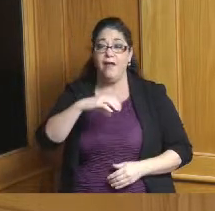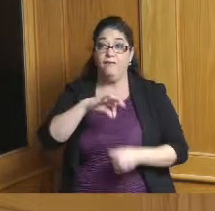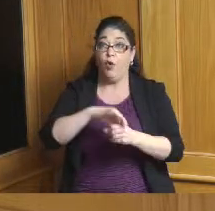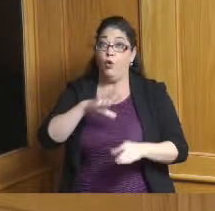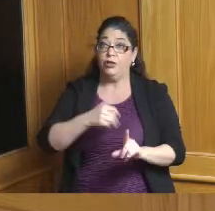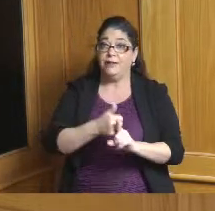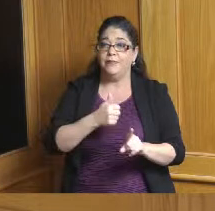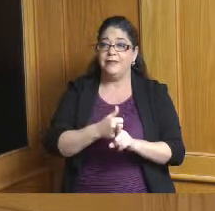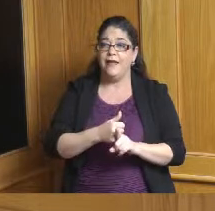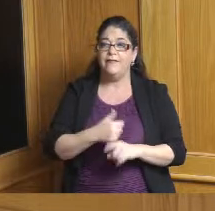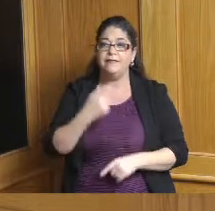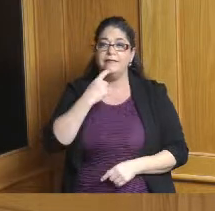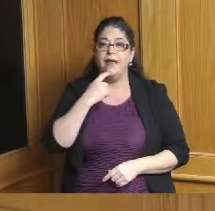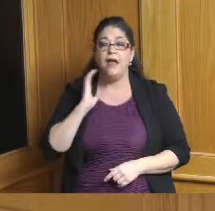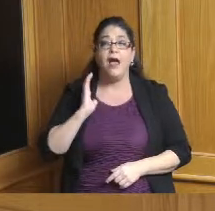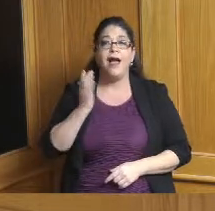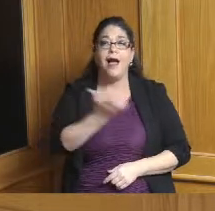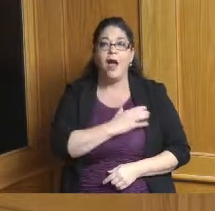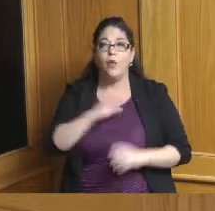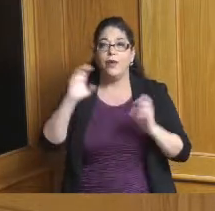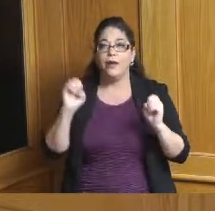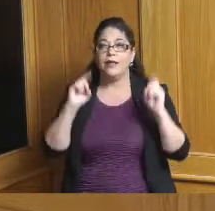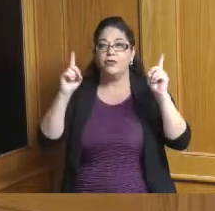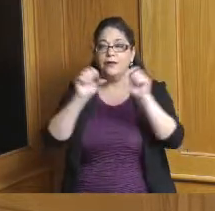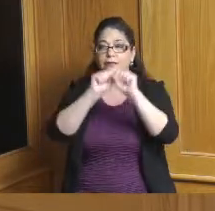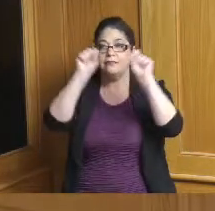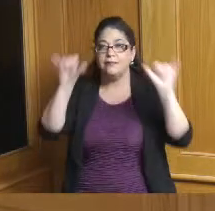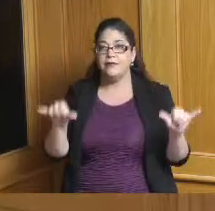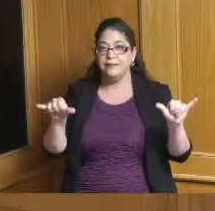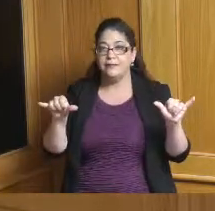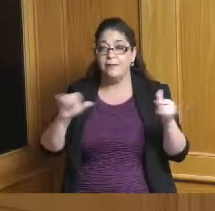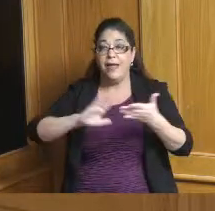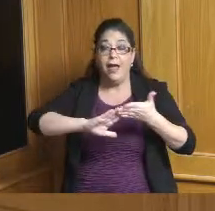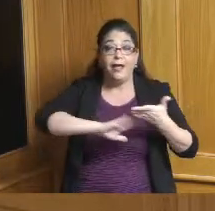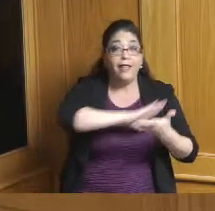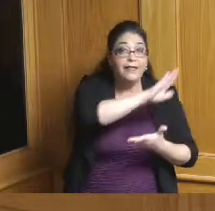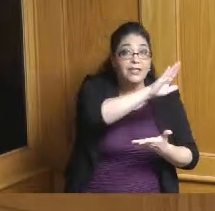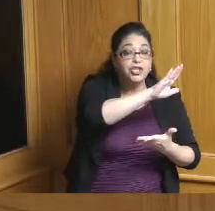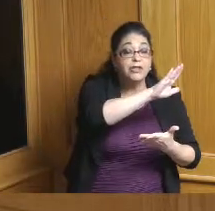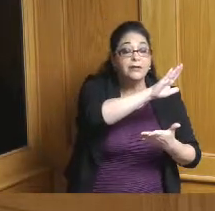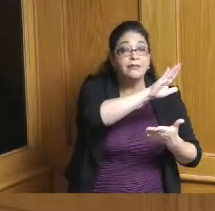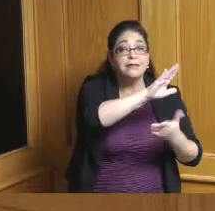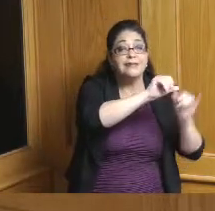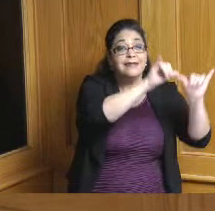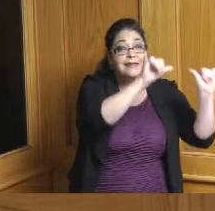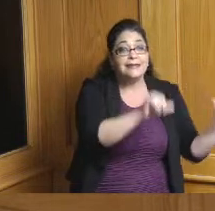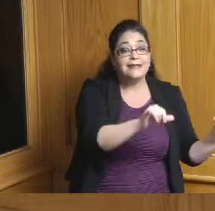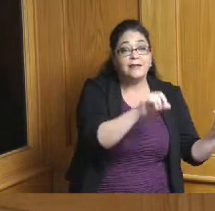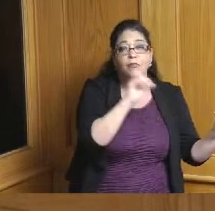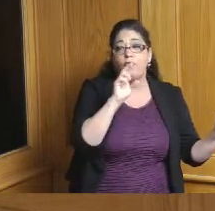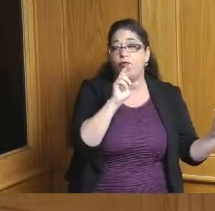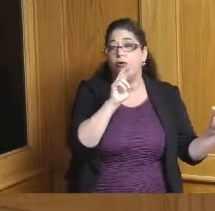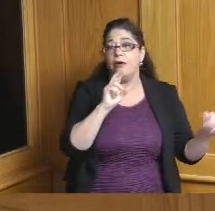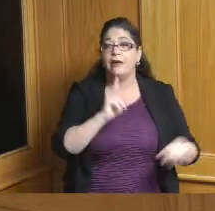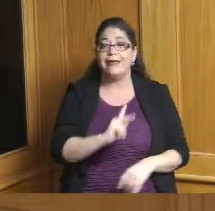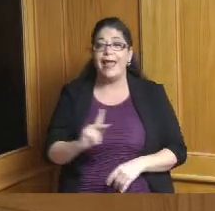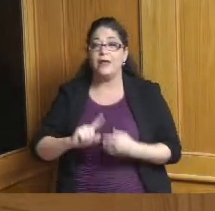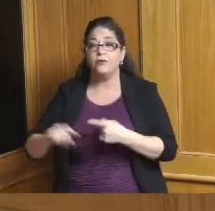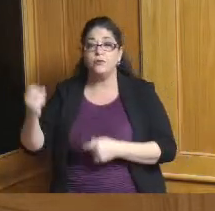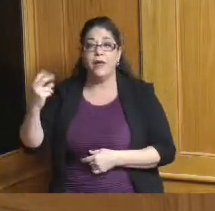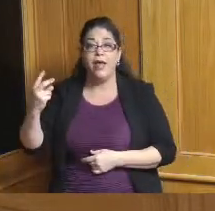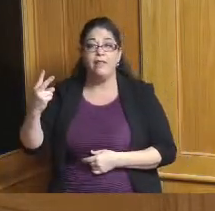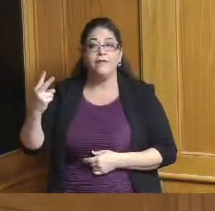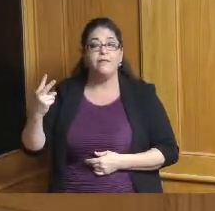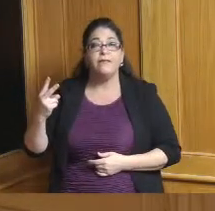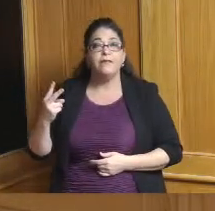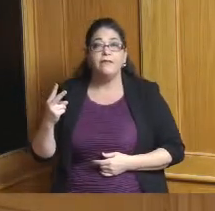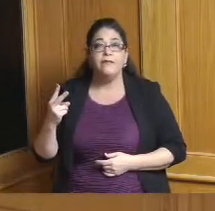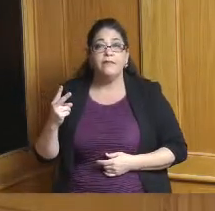our education system both from a collegiate or a you know the k-12 but we can't move up